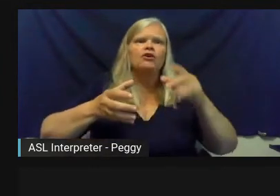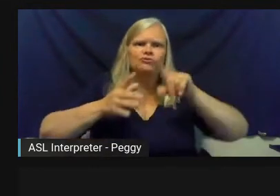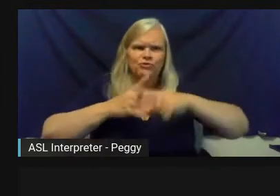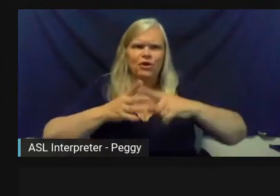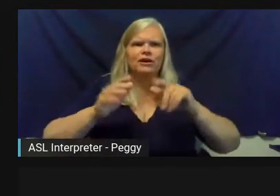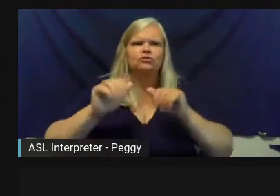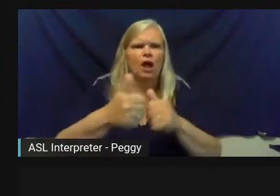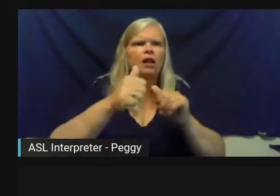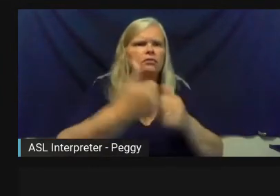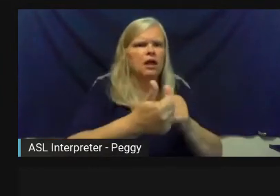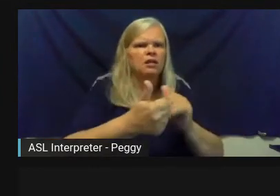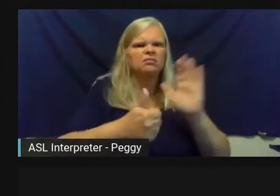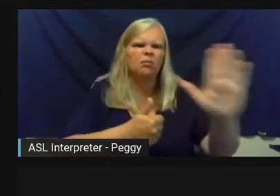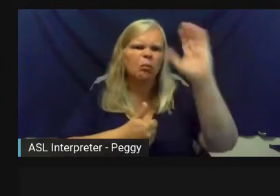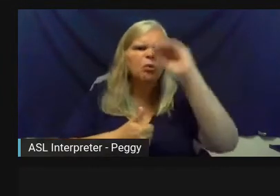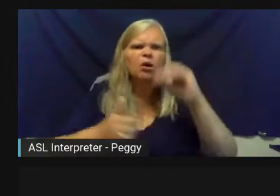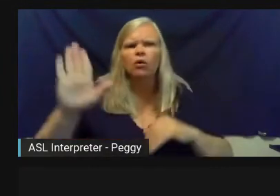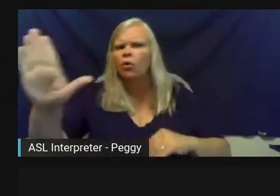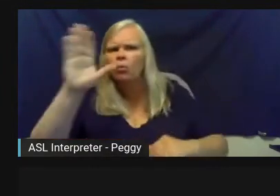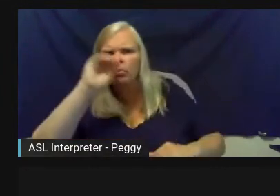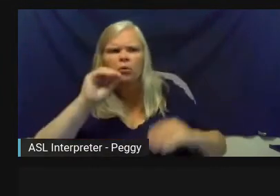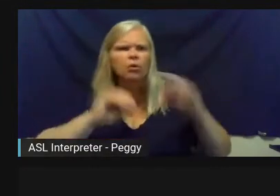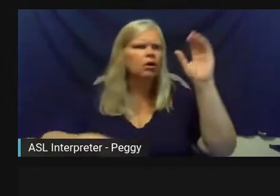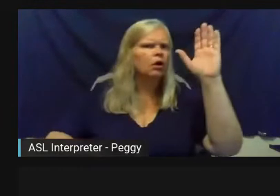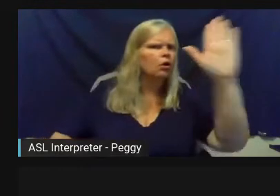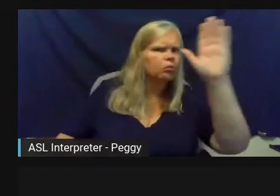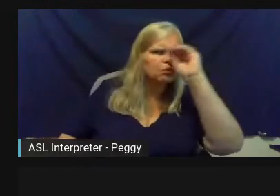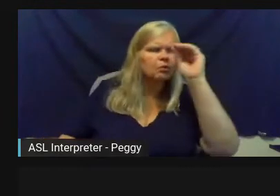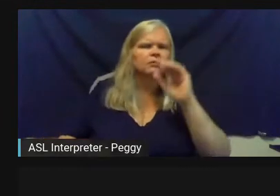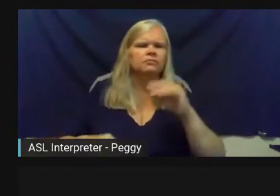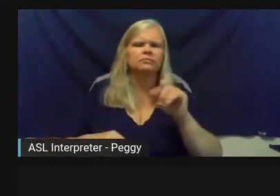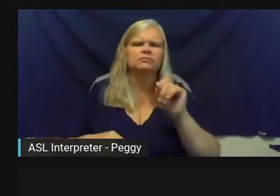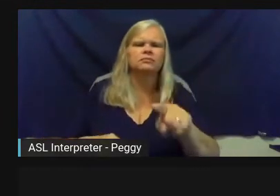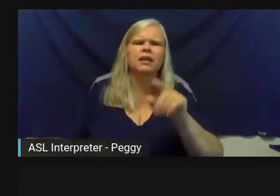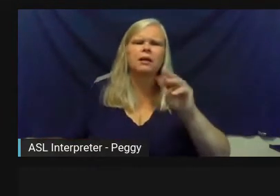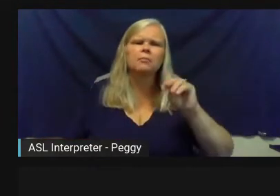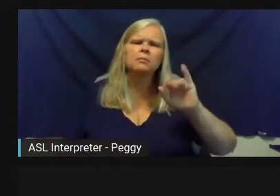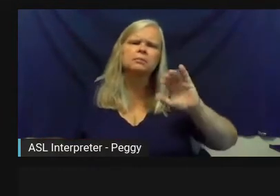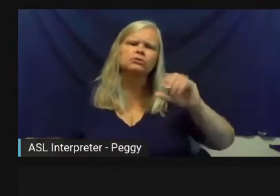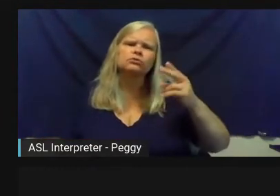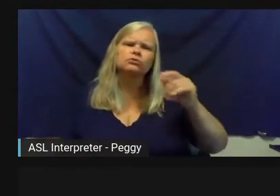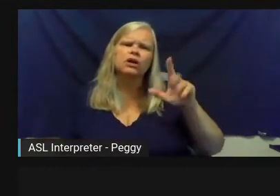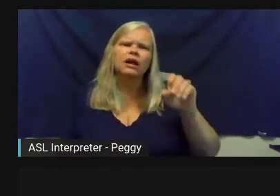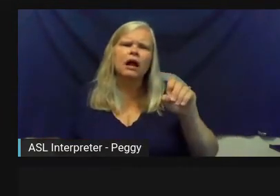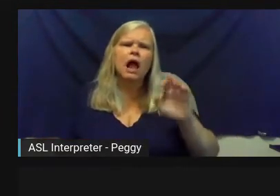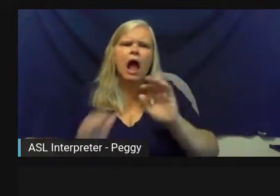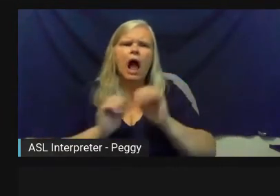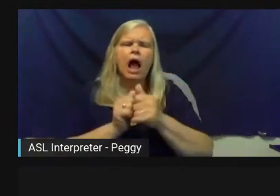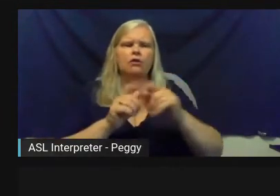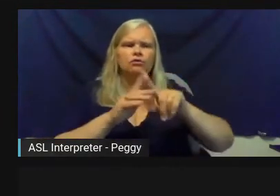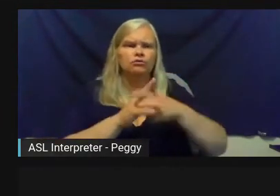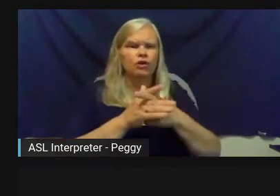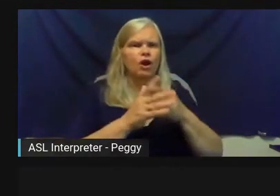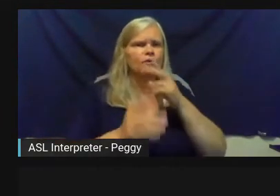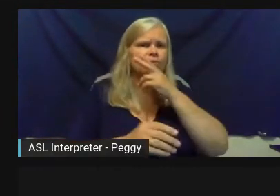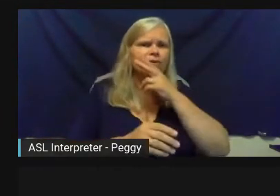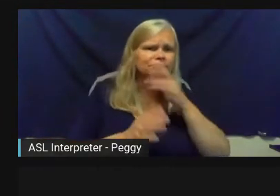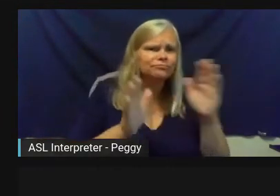So could you talk a little bit about how you go from kind of those early small projects and kind of take